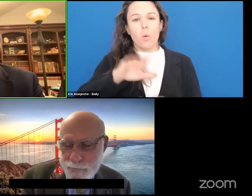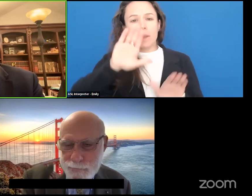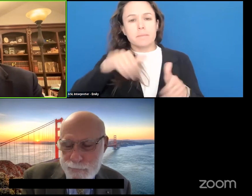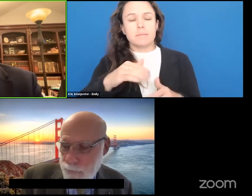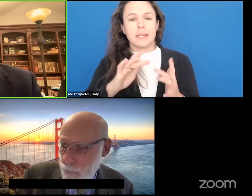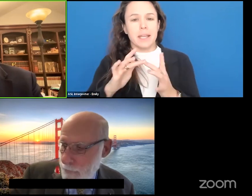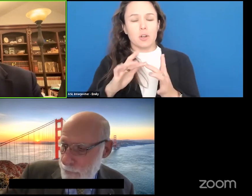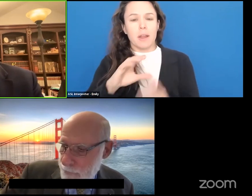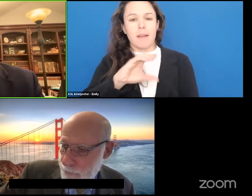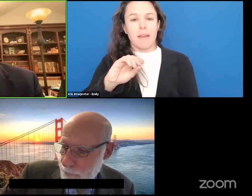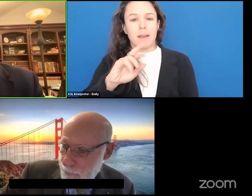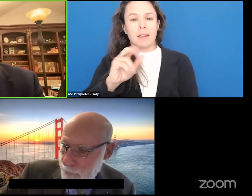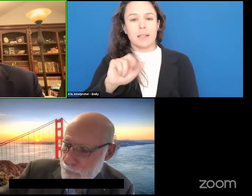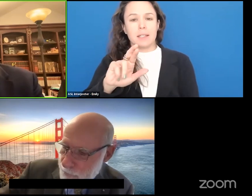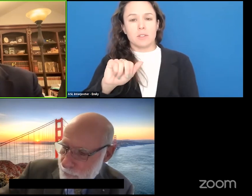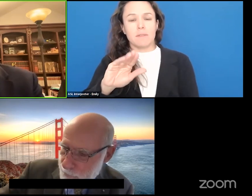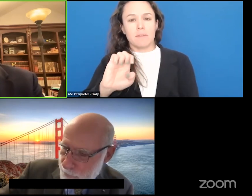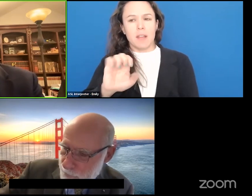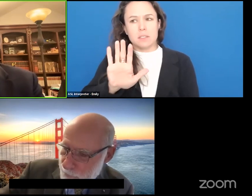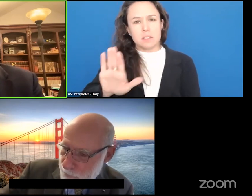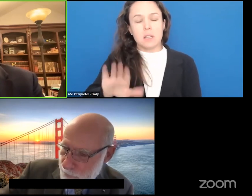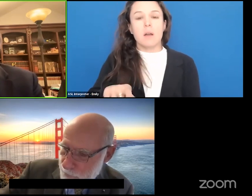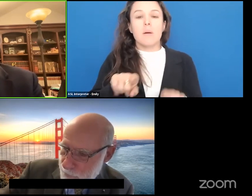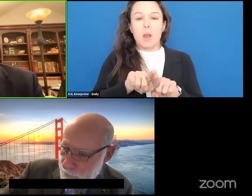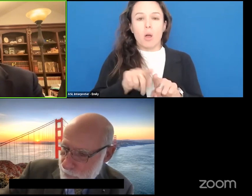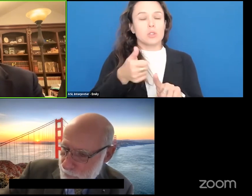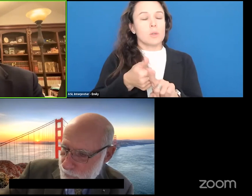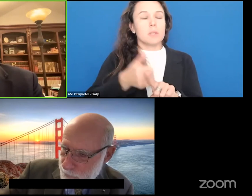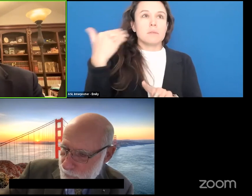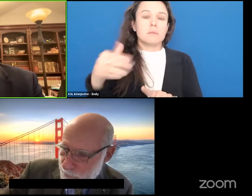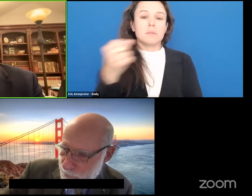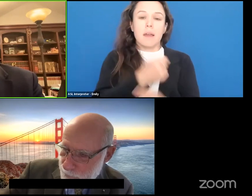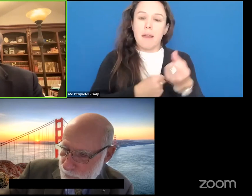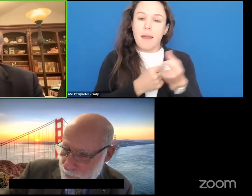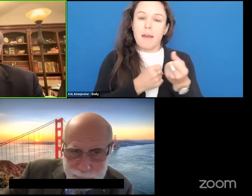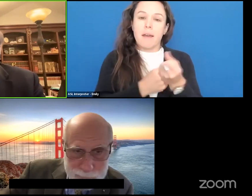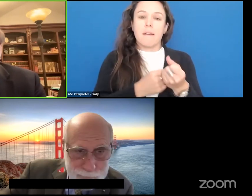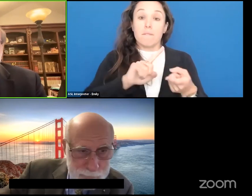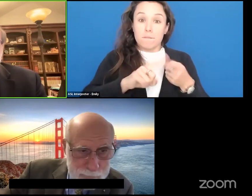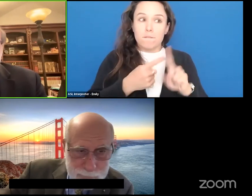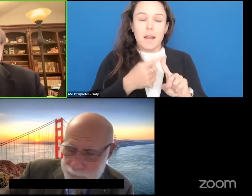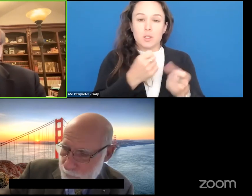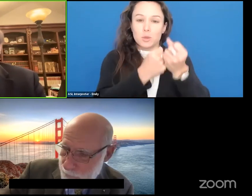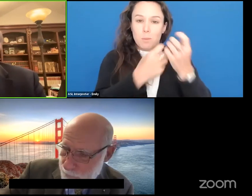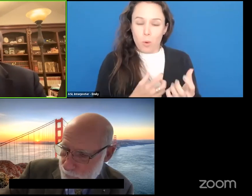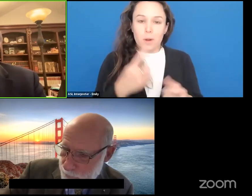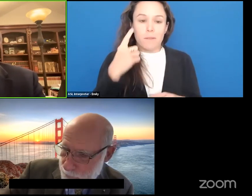he's also been a tremendous advocate and a friend and supporter for making everything